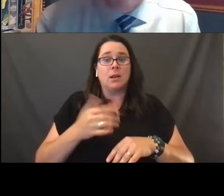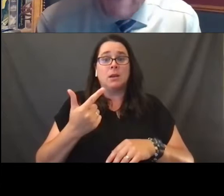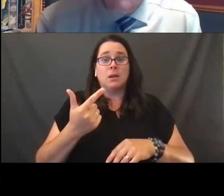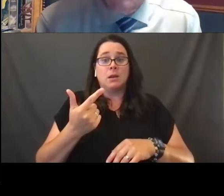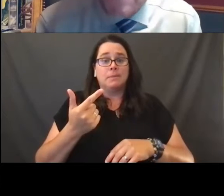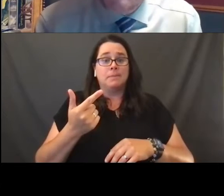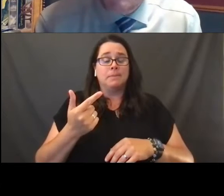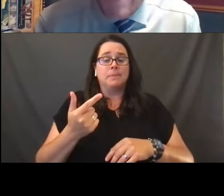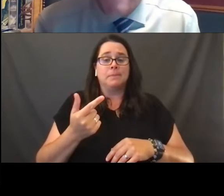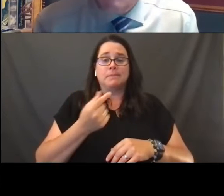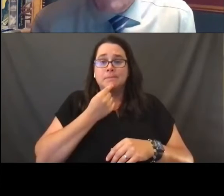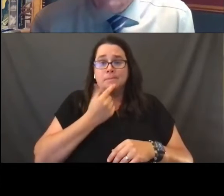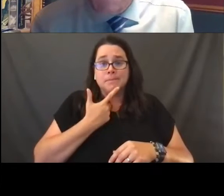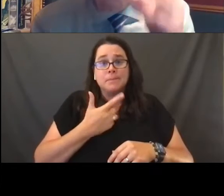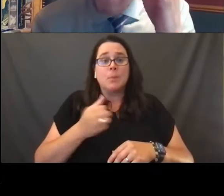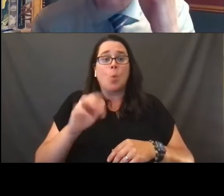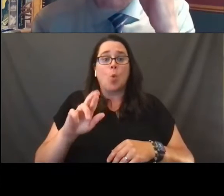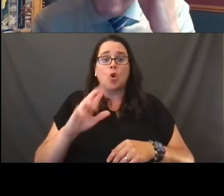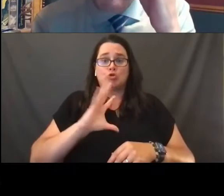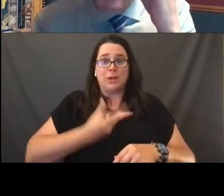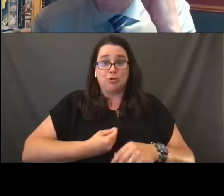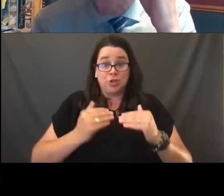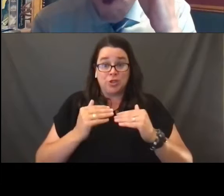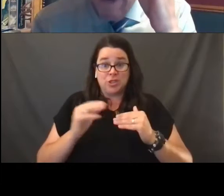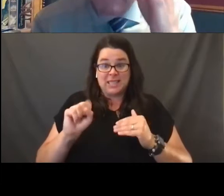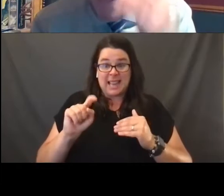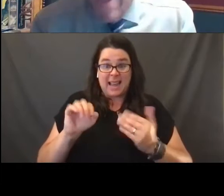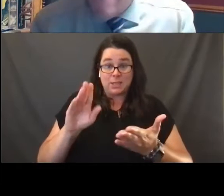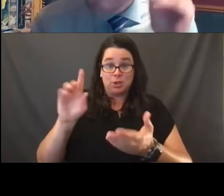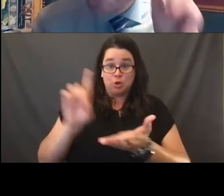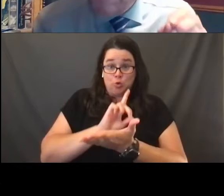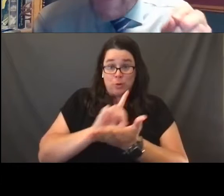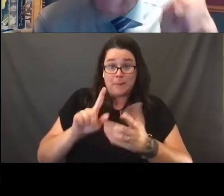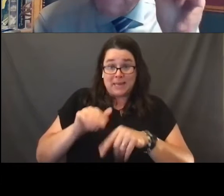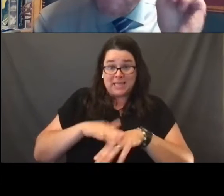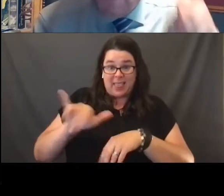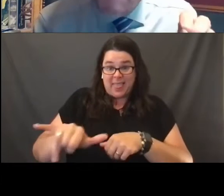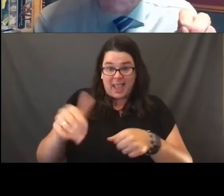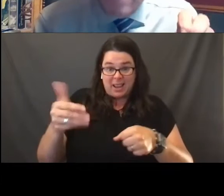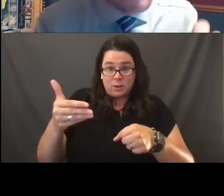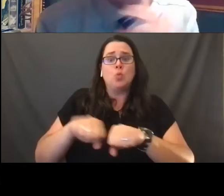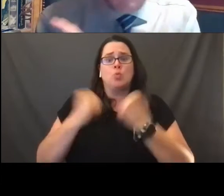or transgender status, you are violating the law and you're doing that in the employment setting